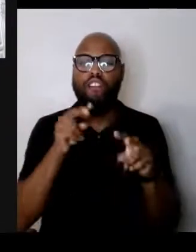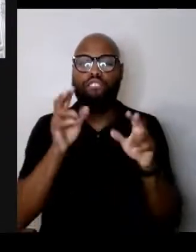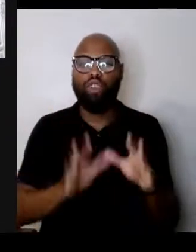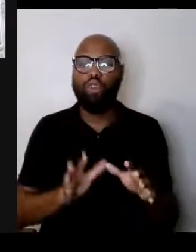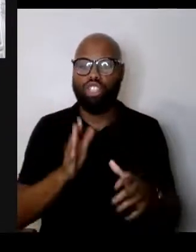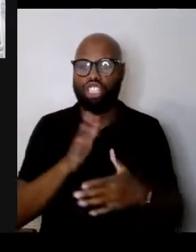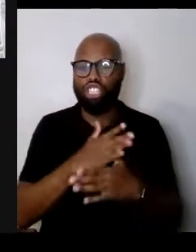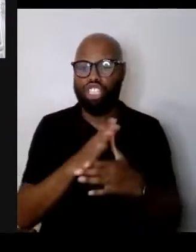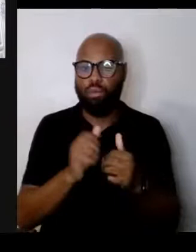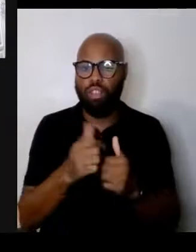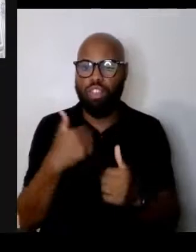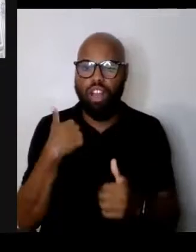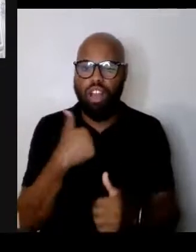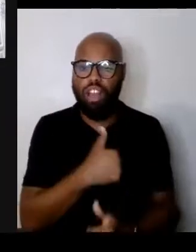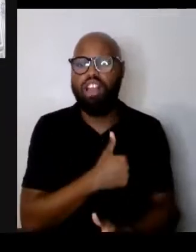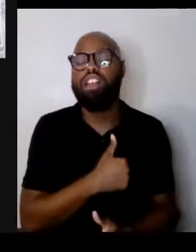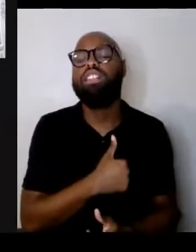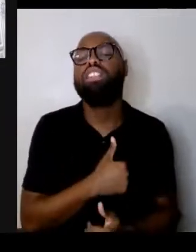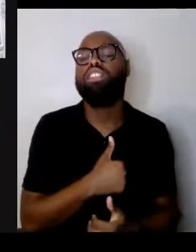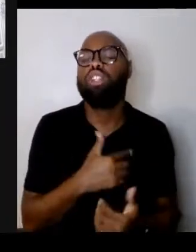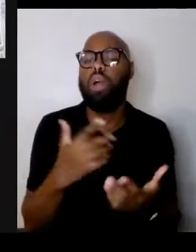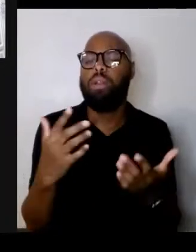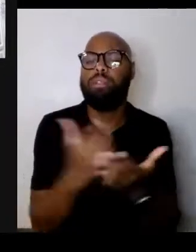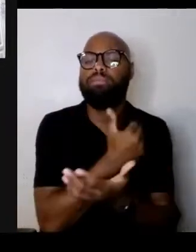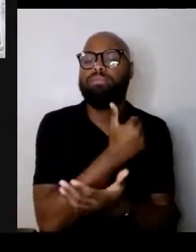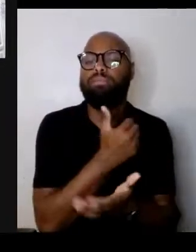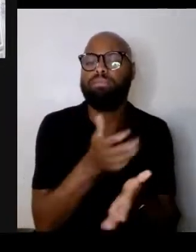I want to ask if I could,